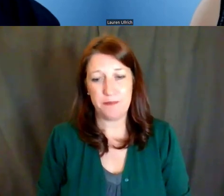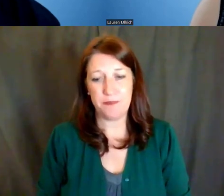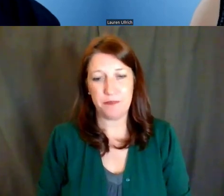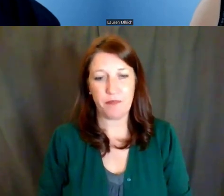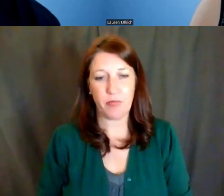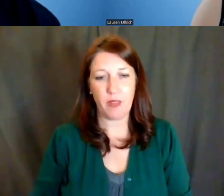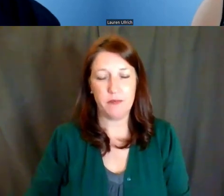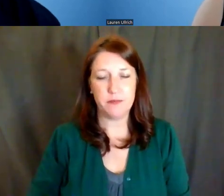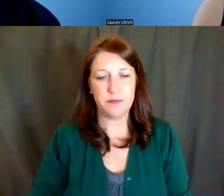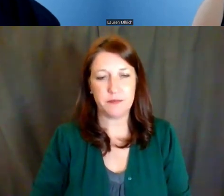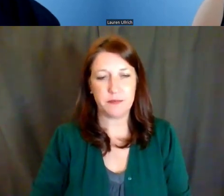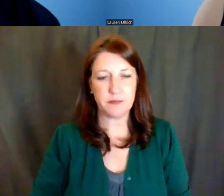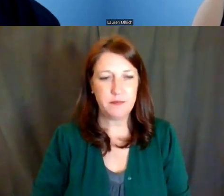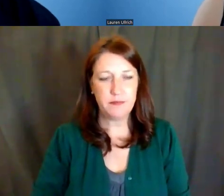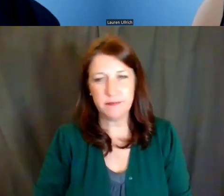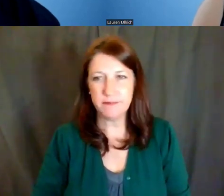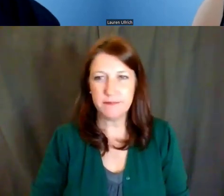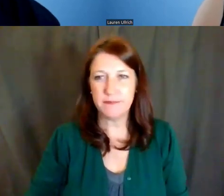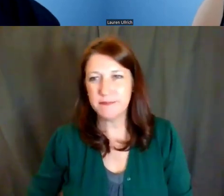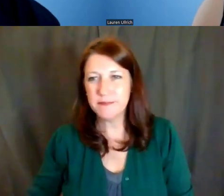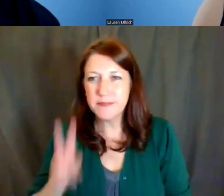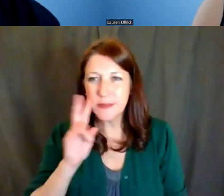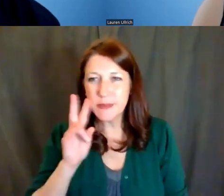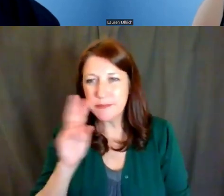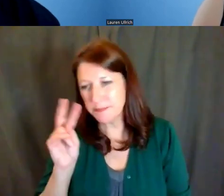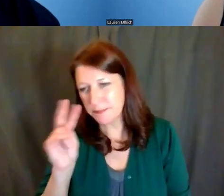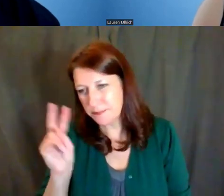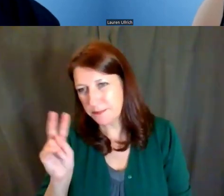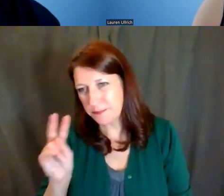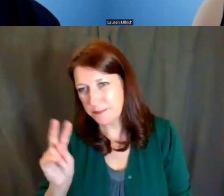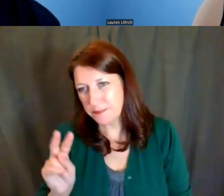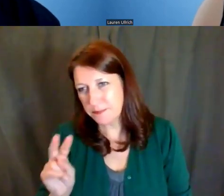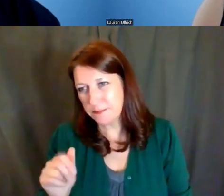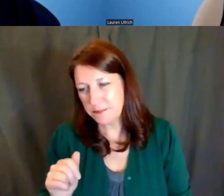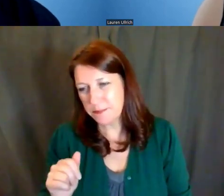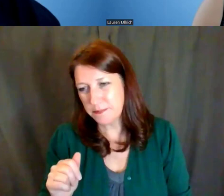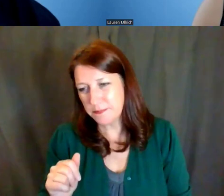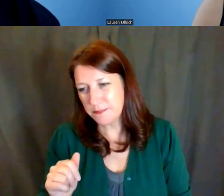Let's see. Another question.